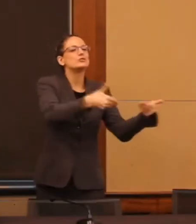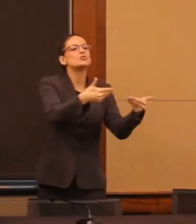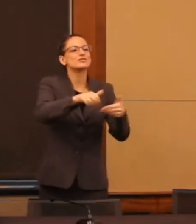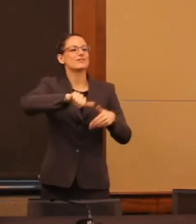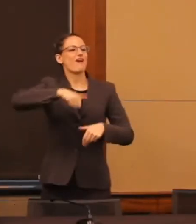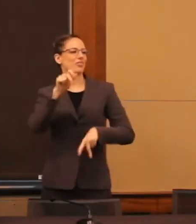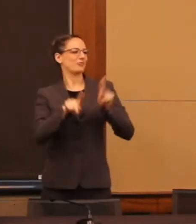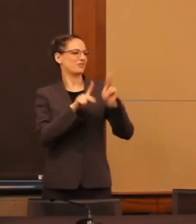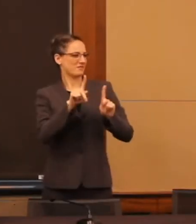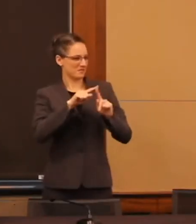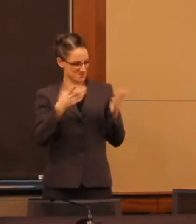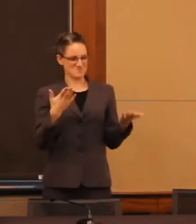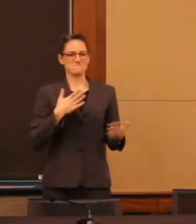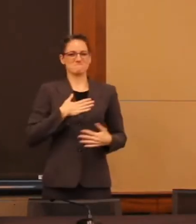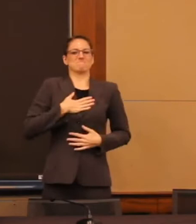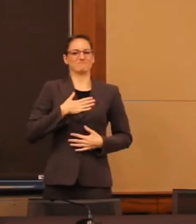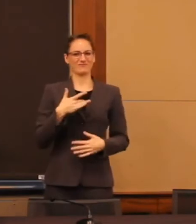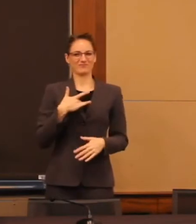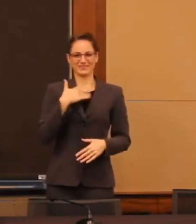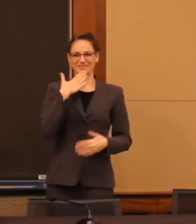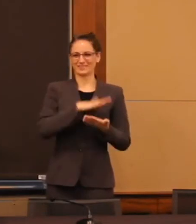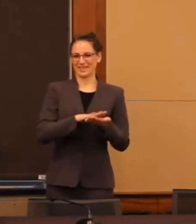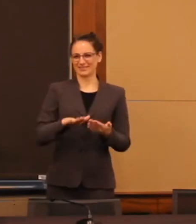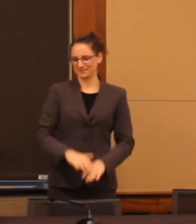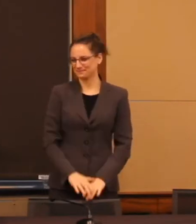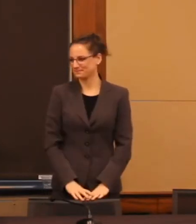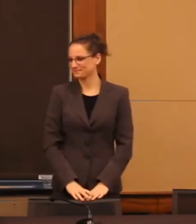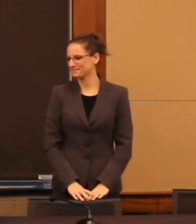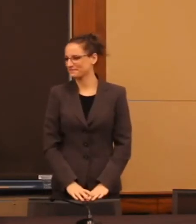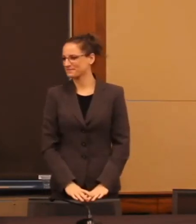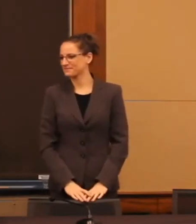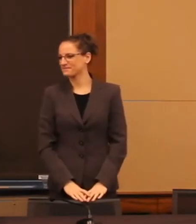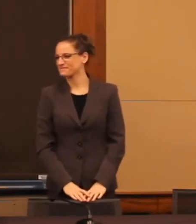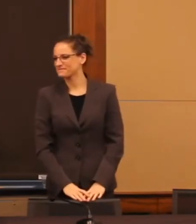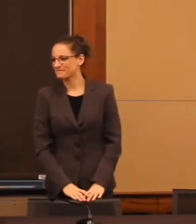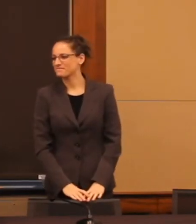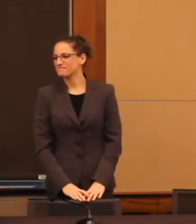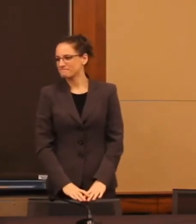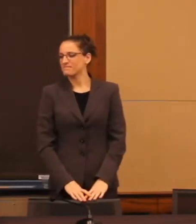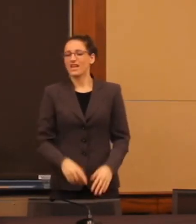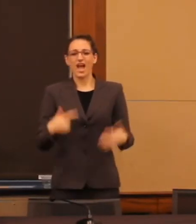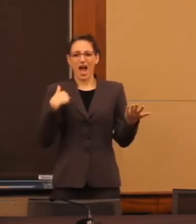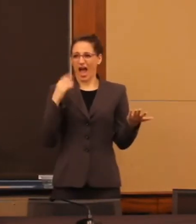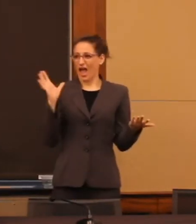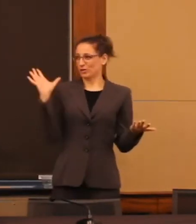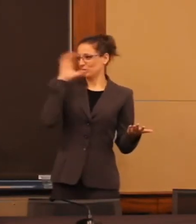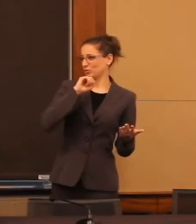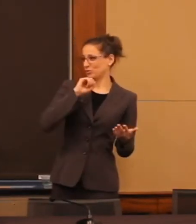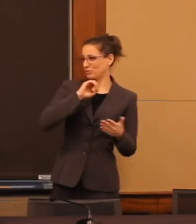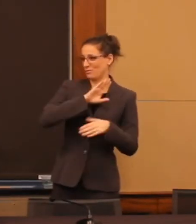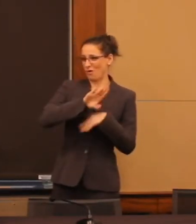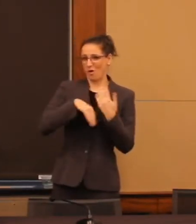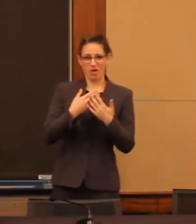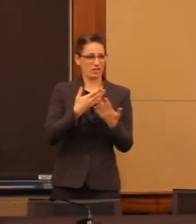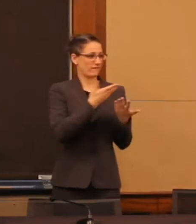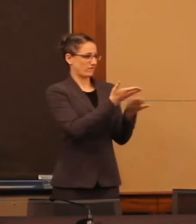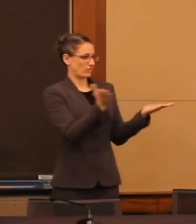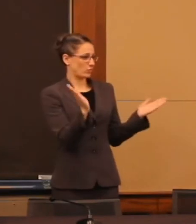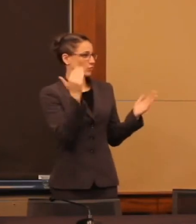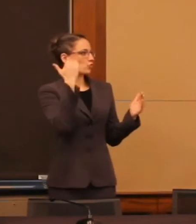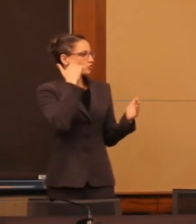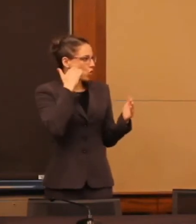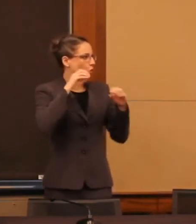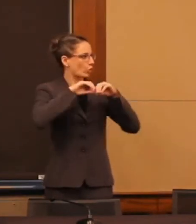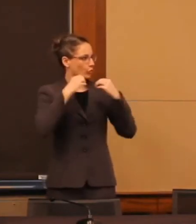Well, I'm assuming that everybody in this room knows RespectAbility and what RespectAbility